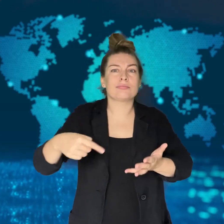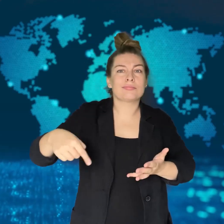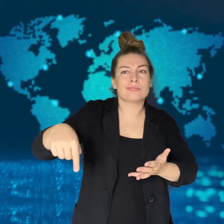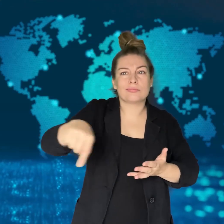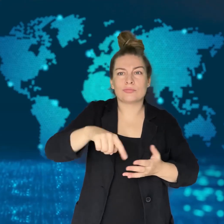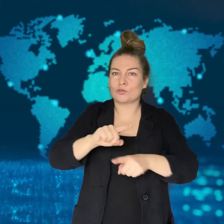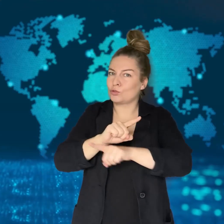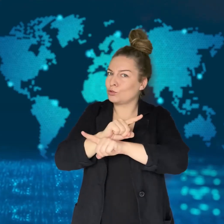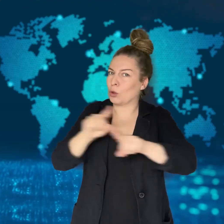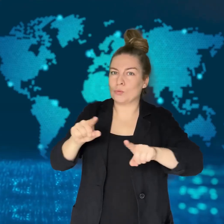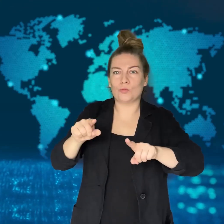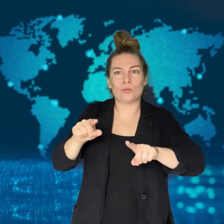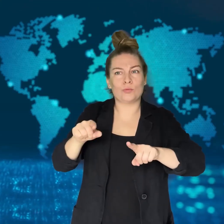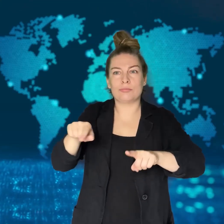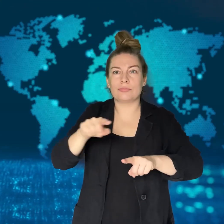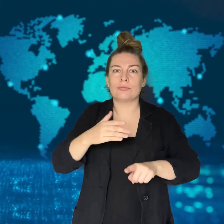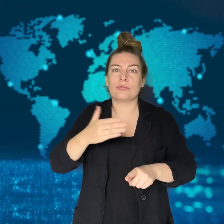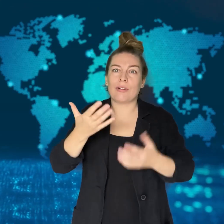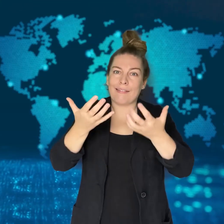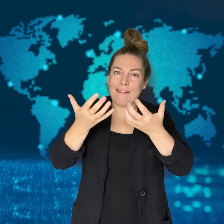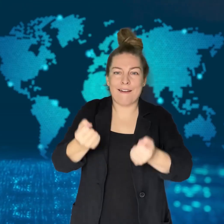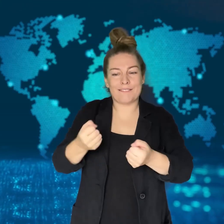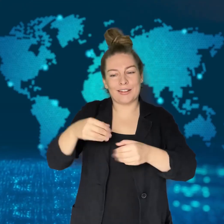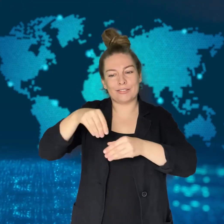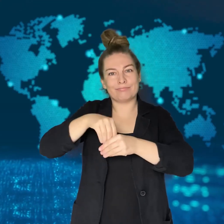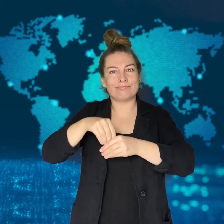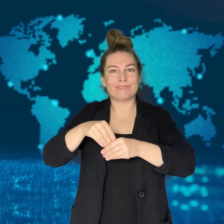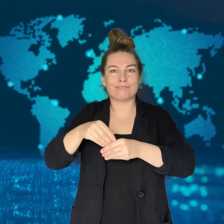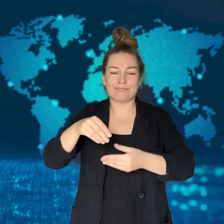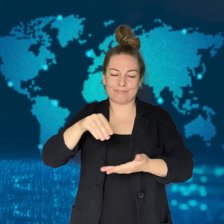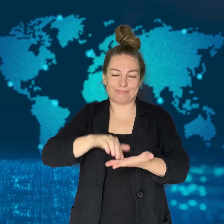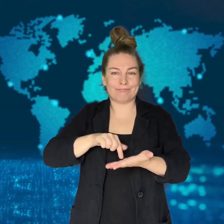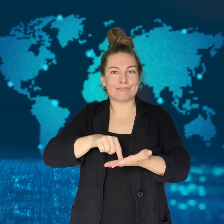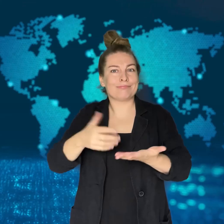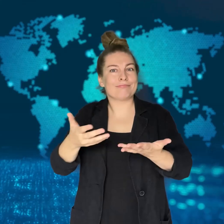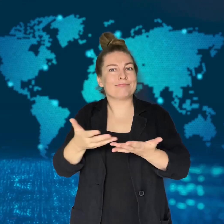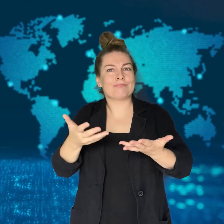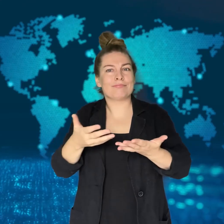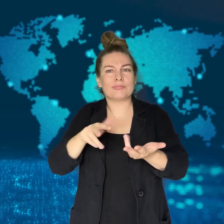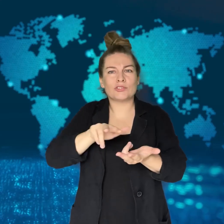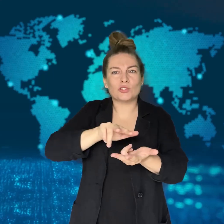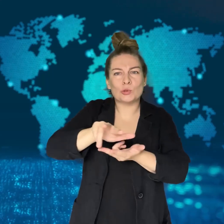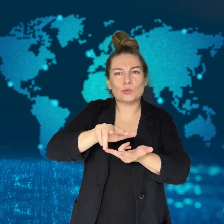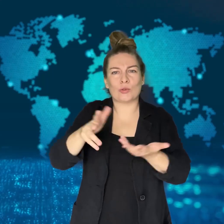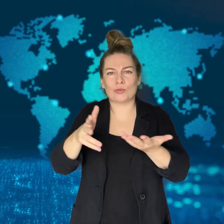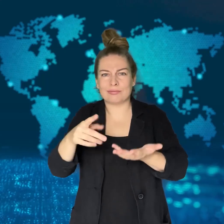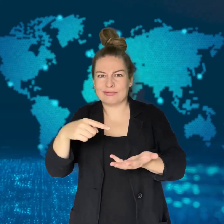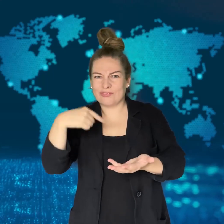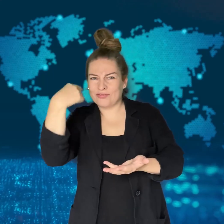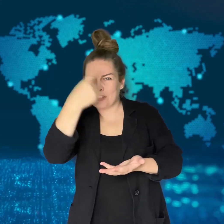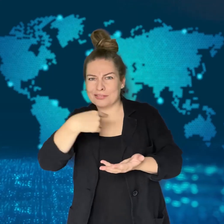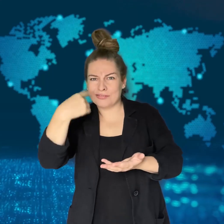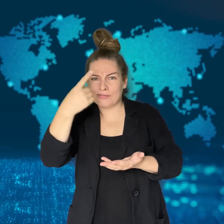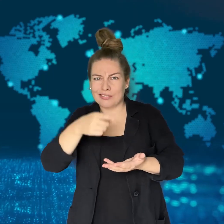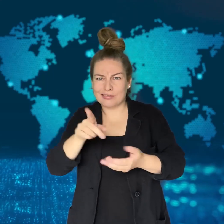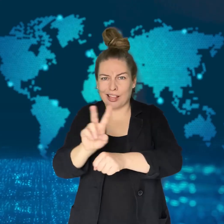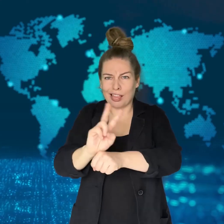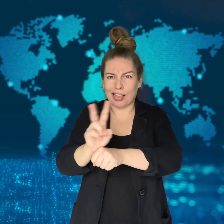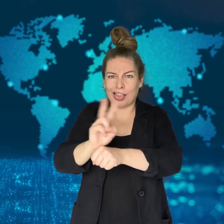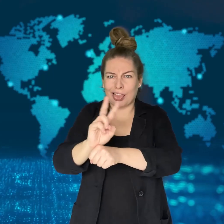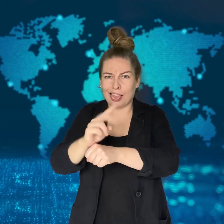the country's Sexual Violence and Victims Protection Act.